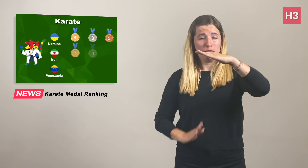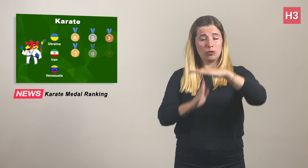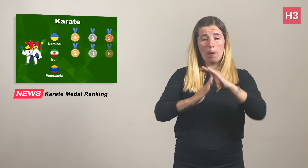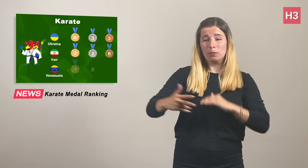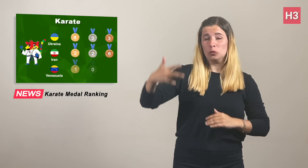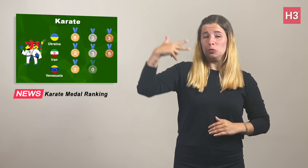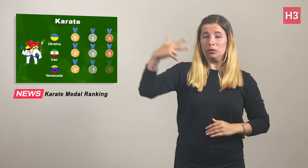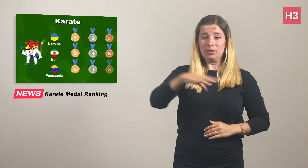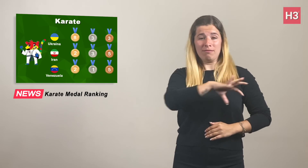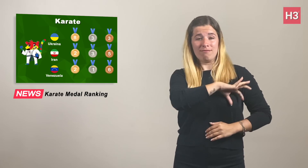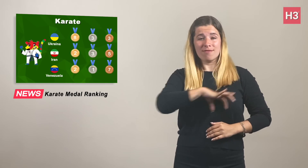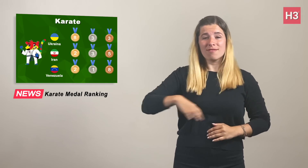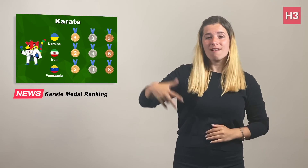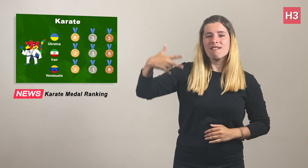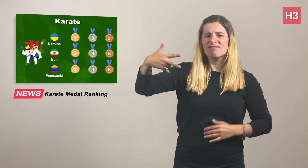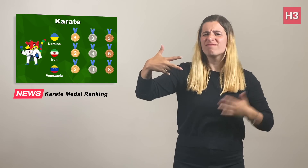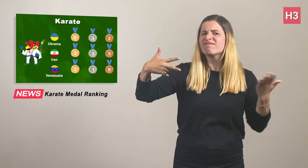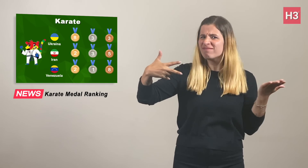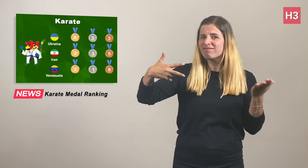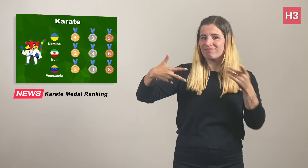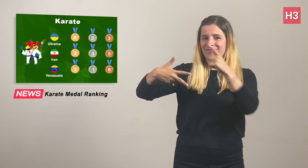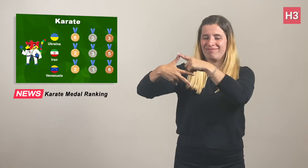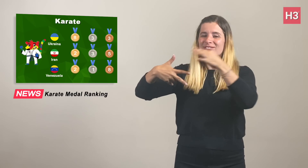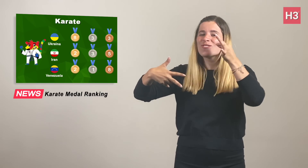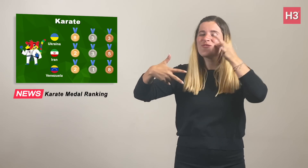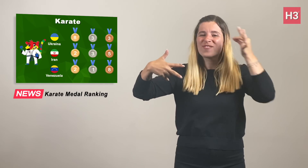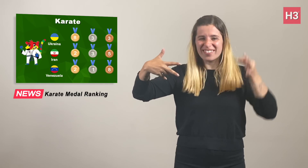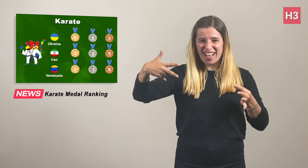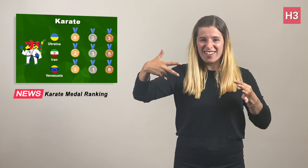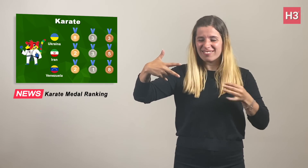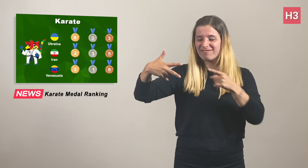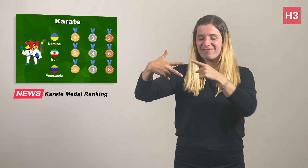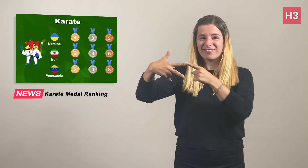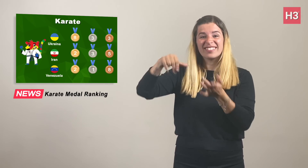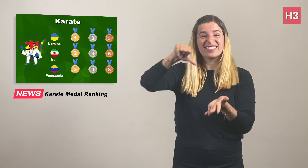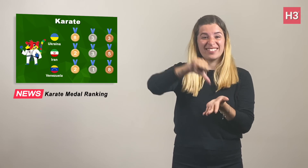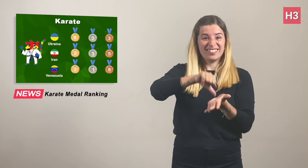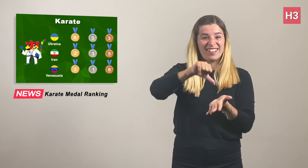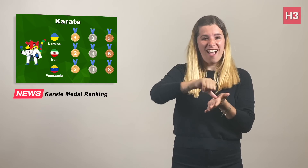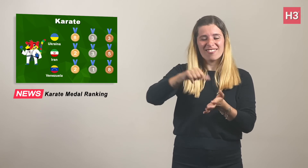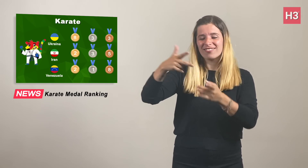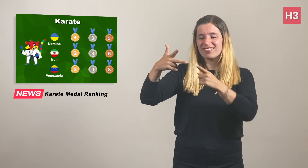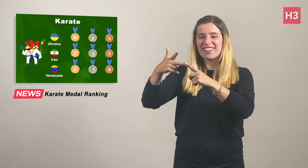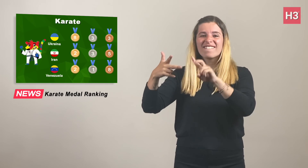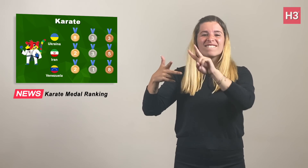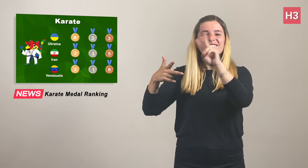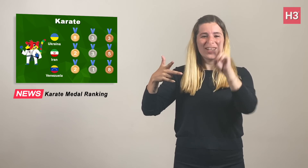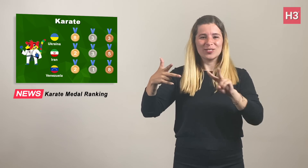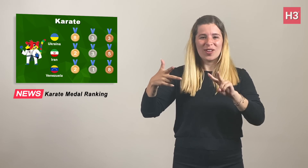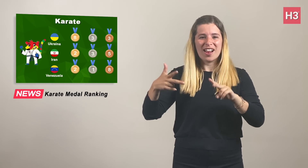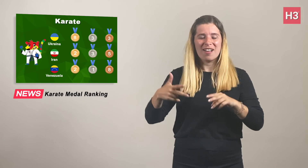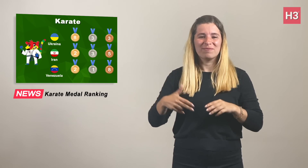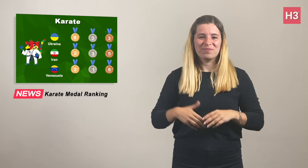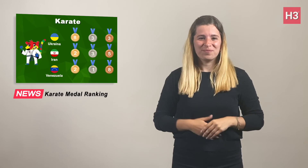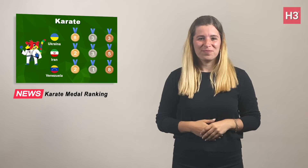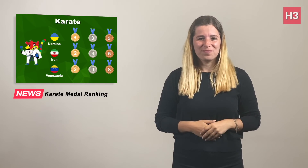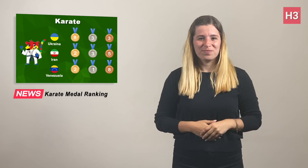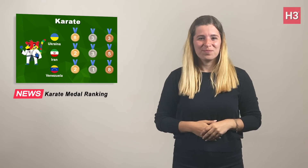Ukraine placed in the top three medals table along with Iran and Venezuela.